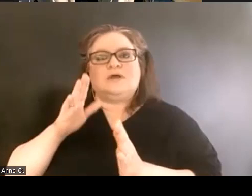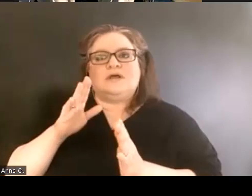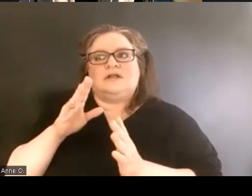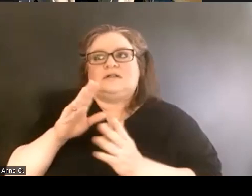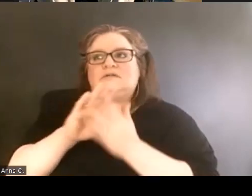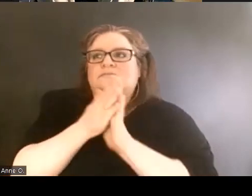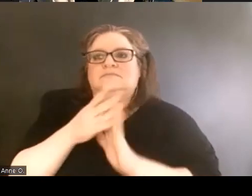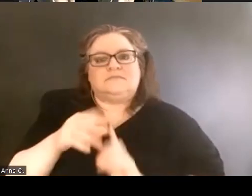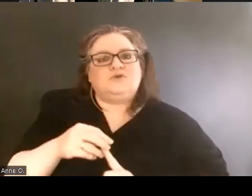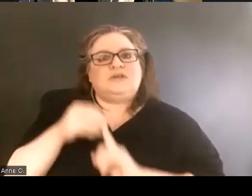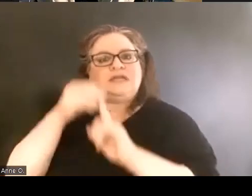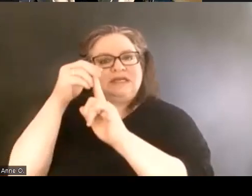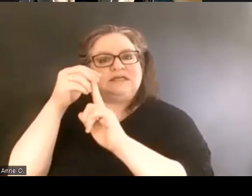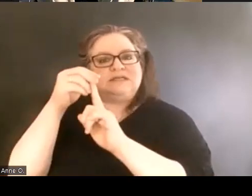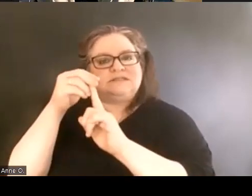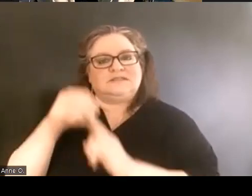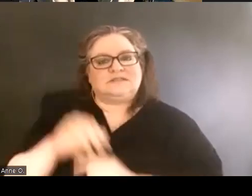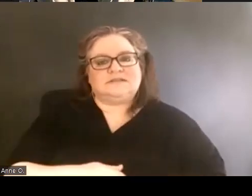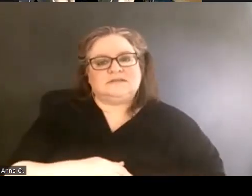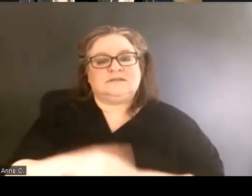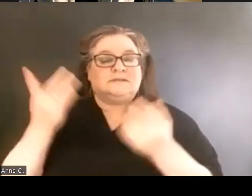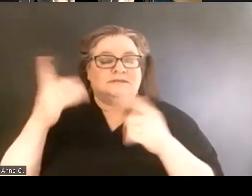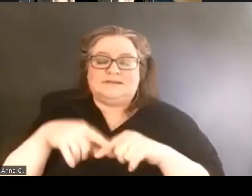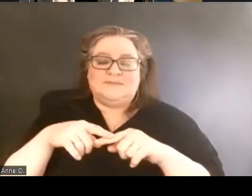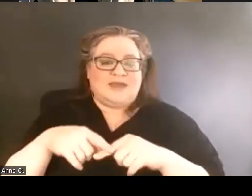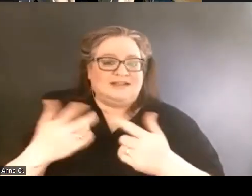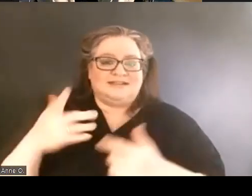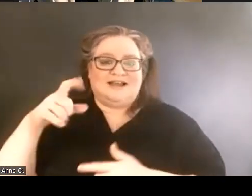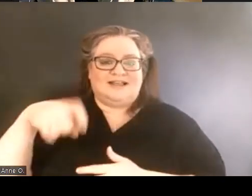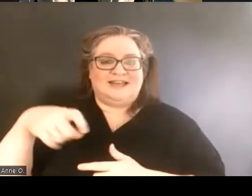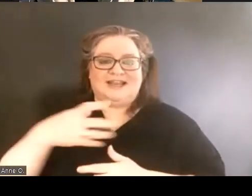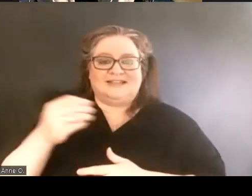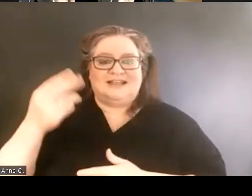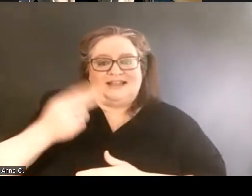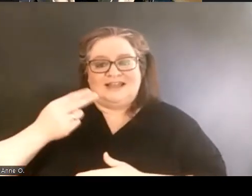depending on the needs and the history of the campus